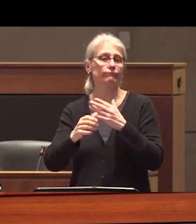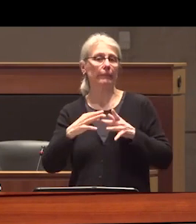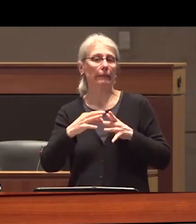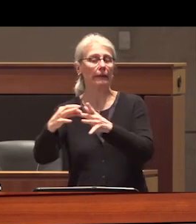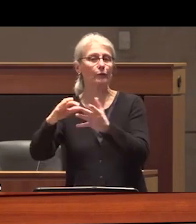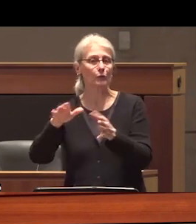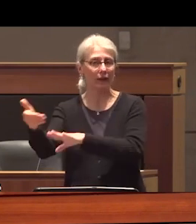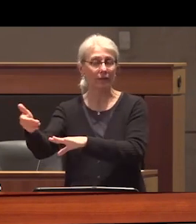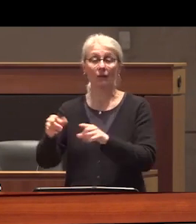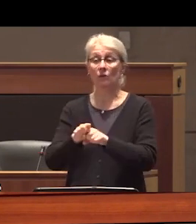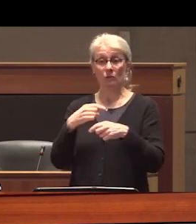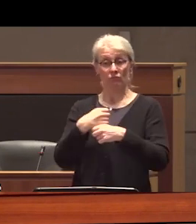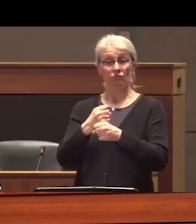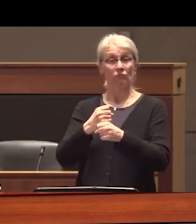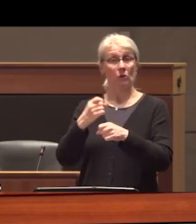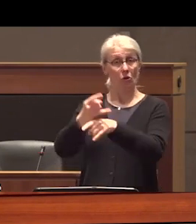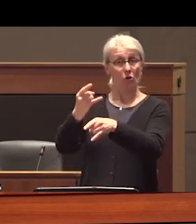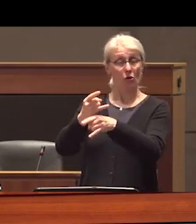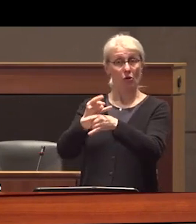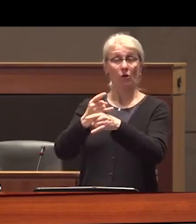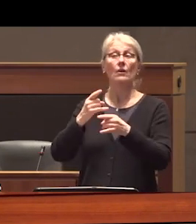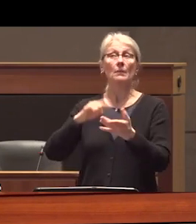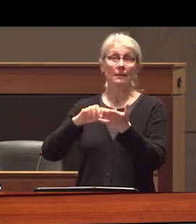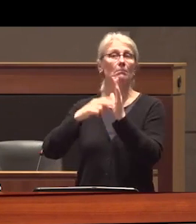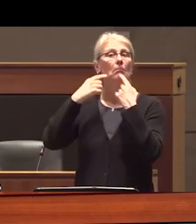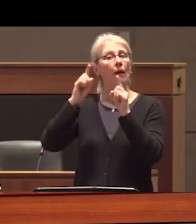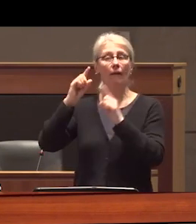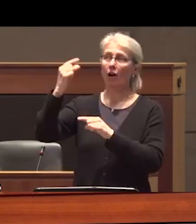alcohol production would be a taxable source of government revenue and this was arguably